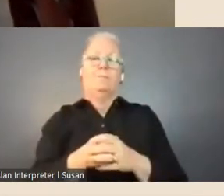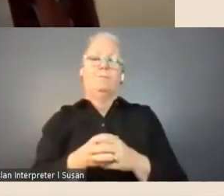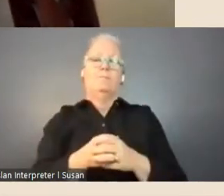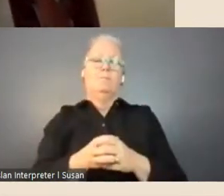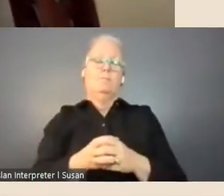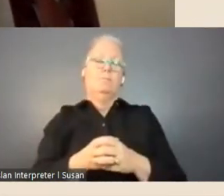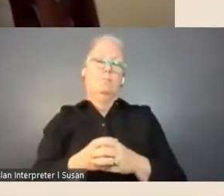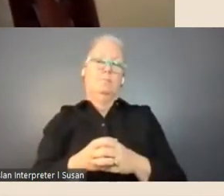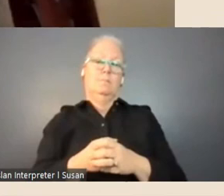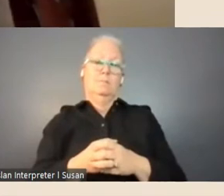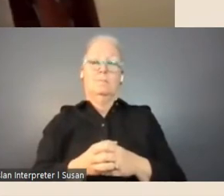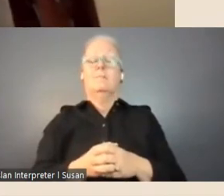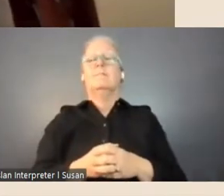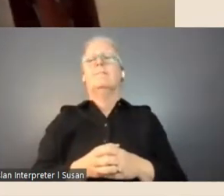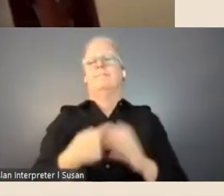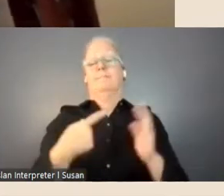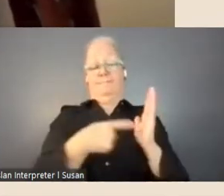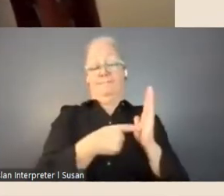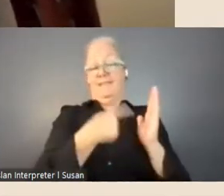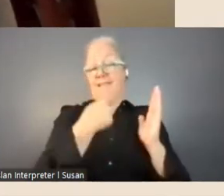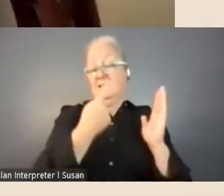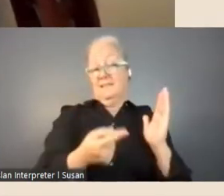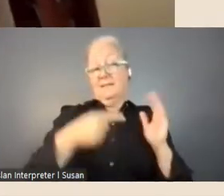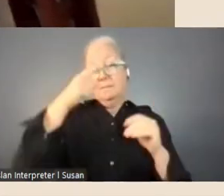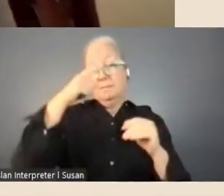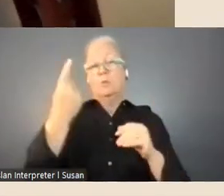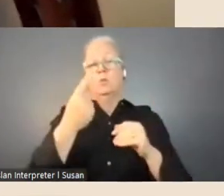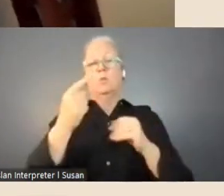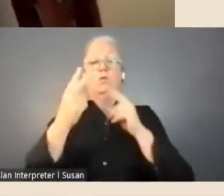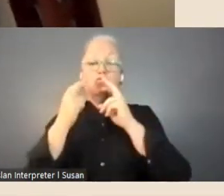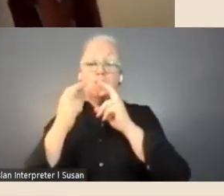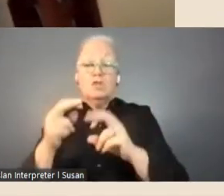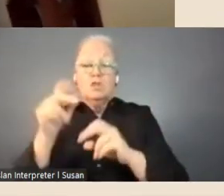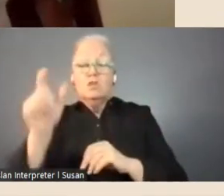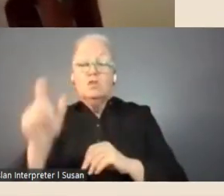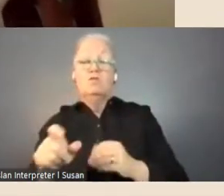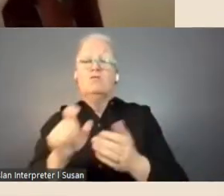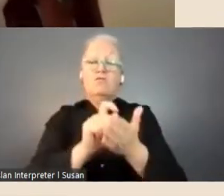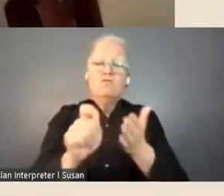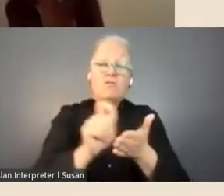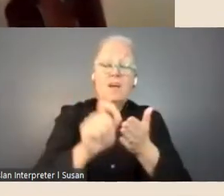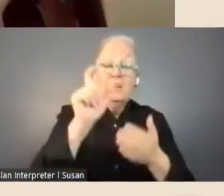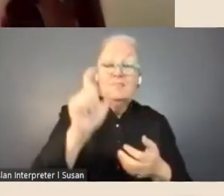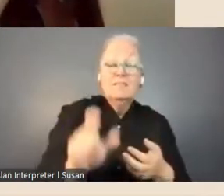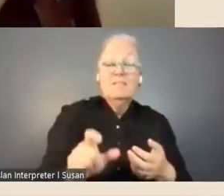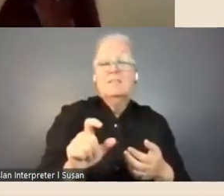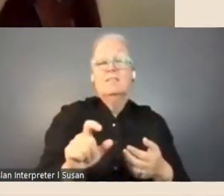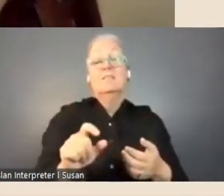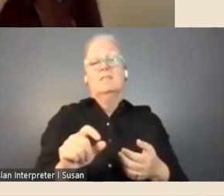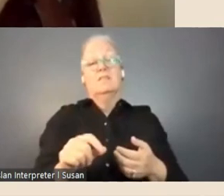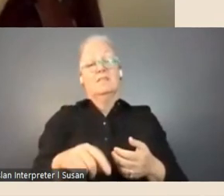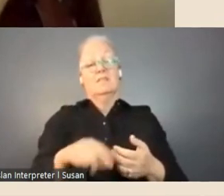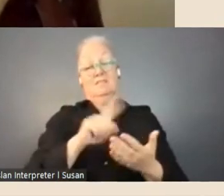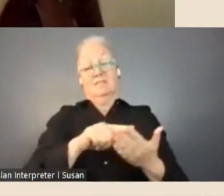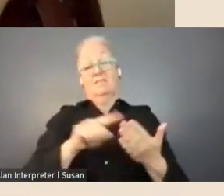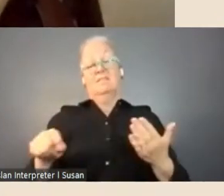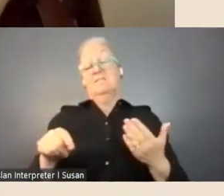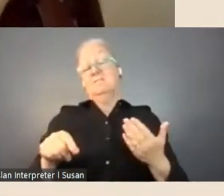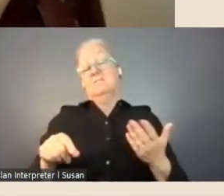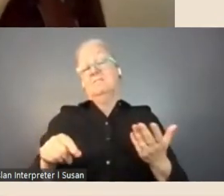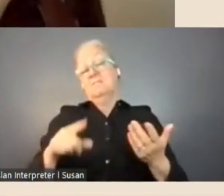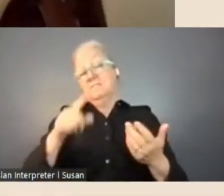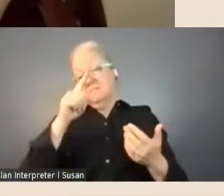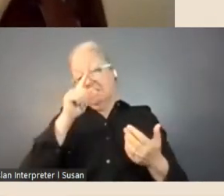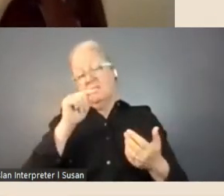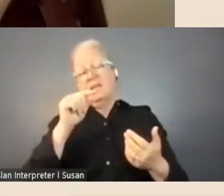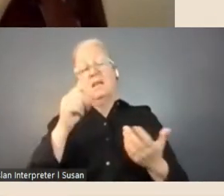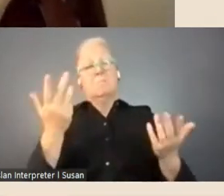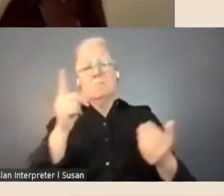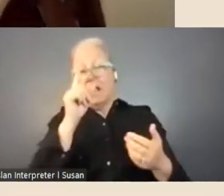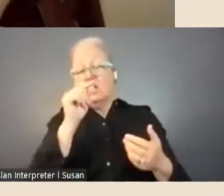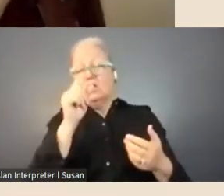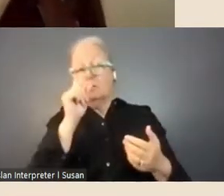'People who are researchers, writers, in various areas of practice are eligible to apply for the fellowship, but